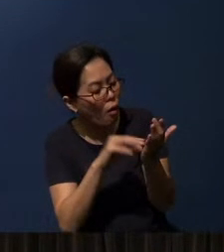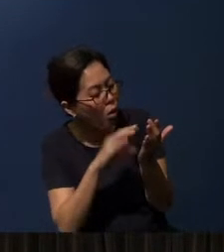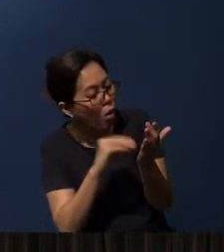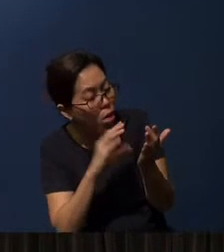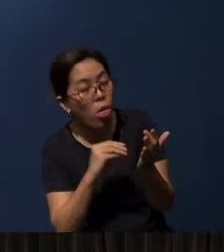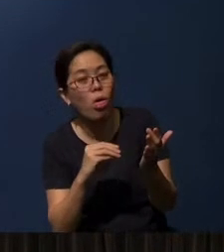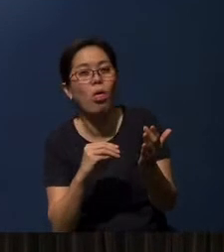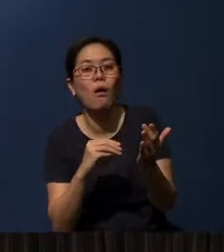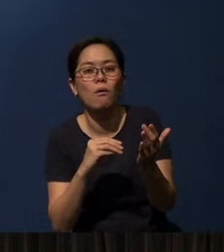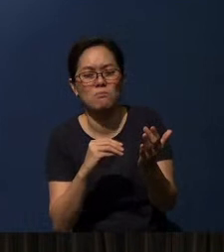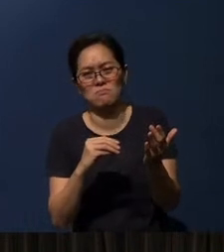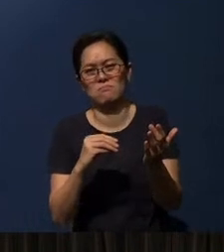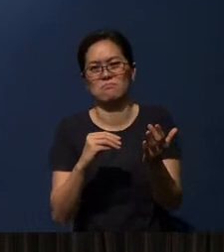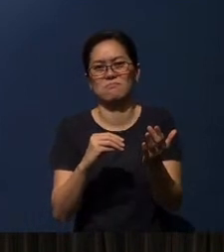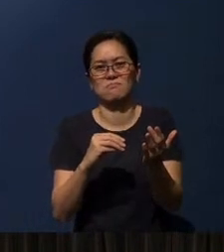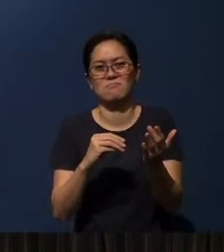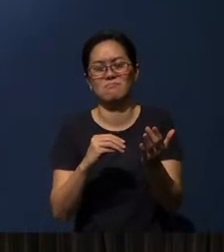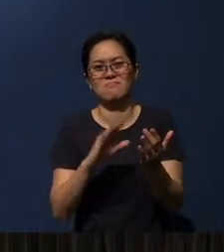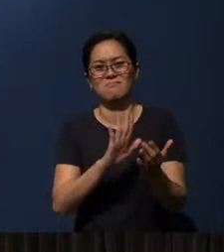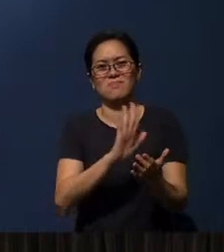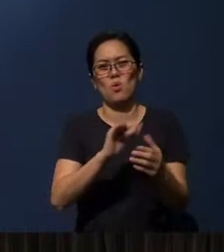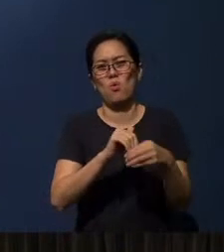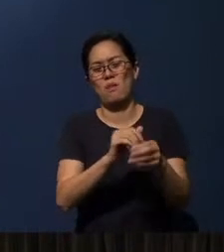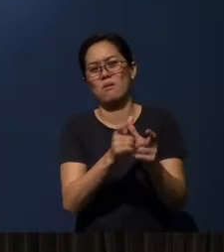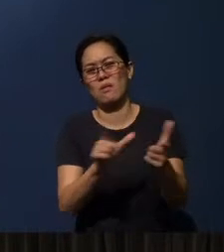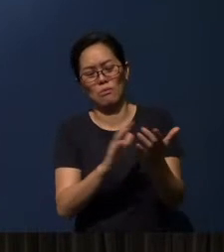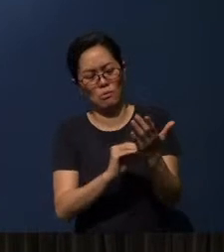how to read the Bible, in their own language.